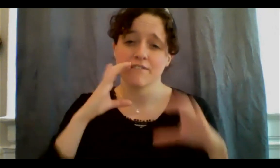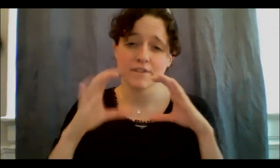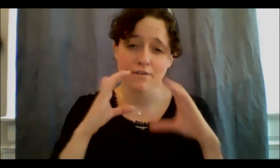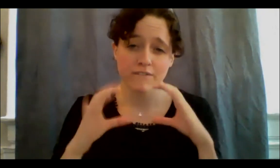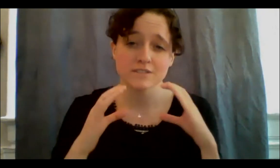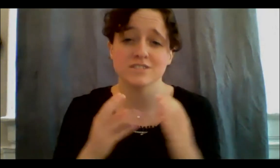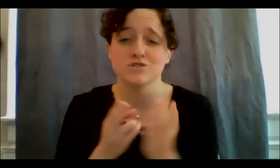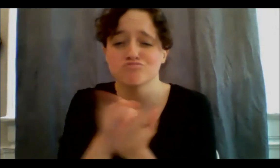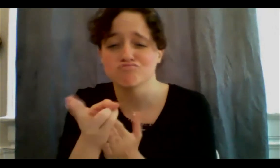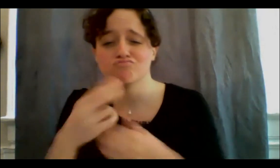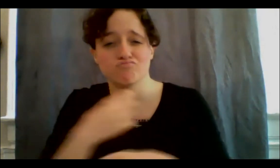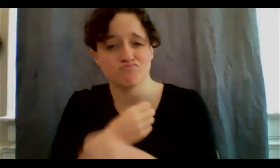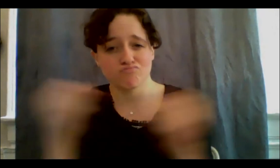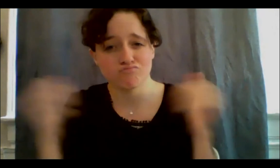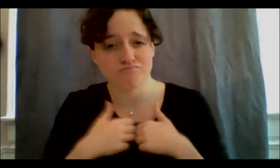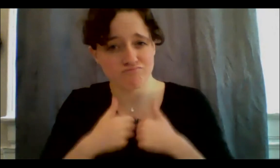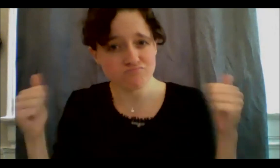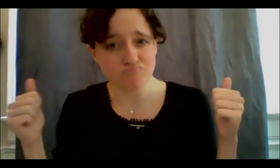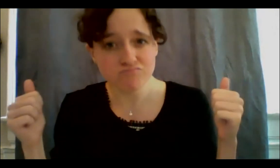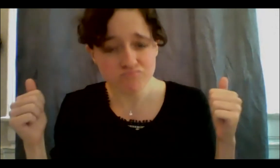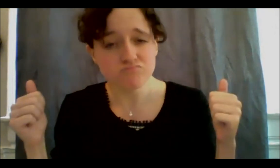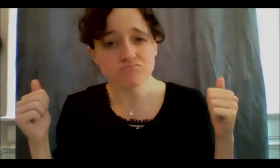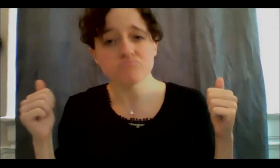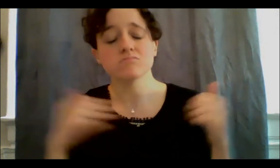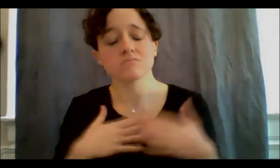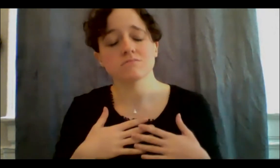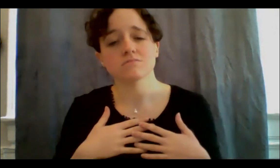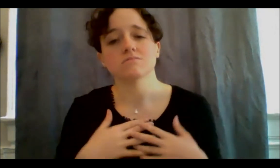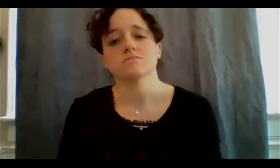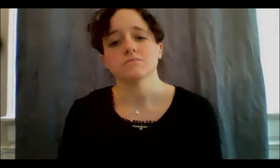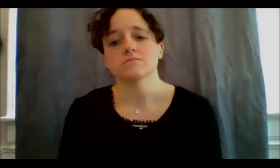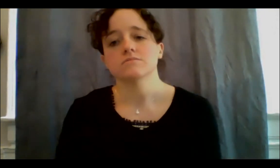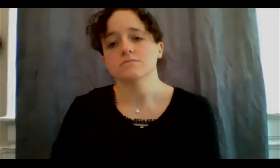personal and very intimate, if you will, relationships that we have with